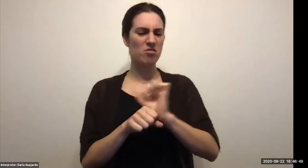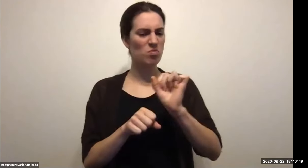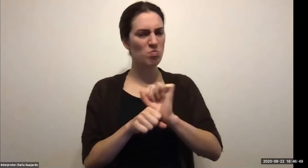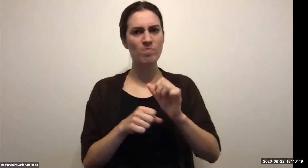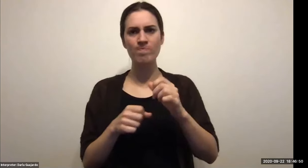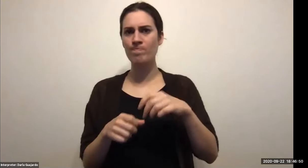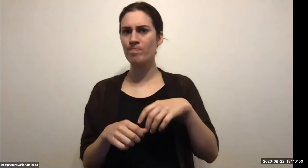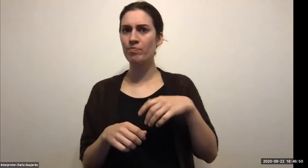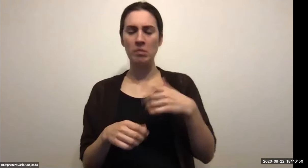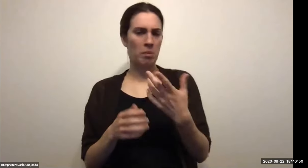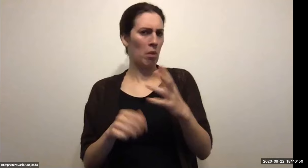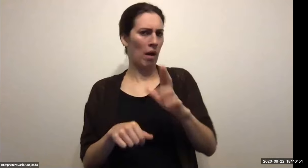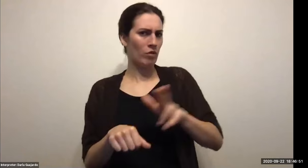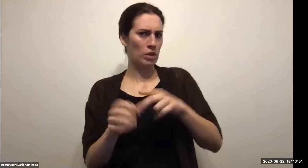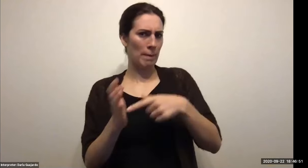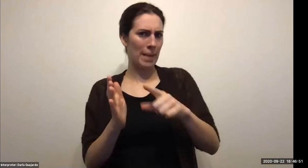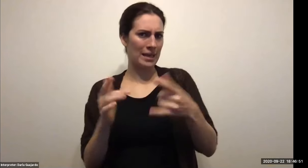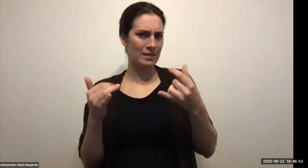Jeremy Wu (RIT Student): All right. Um, if you guys don't mind. Can I start